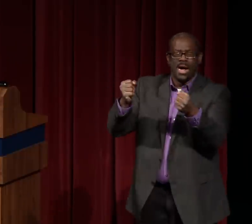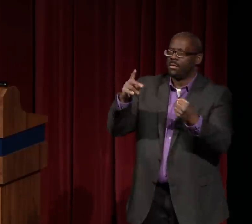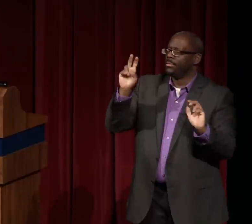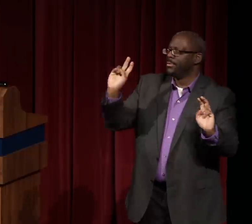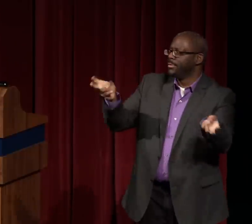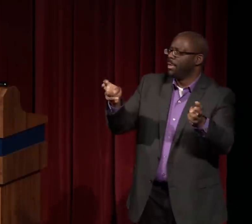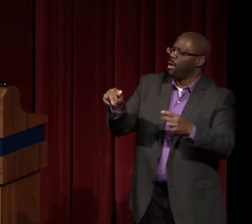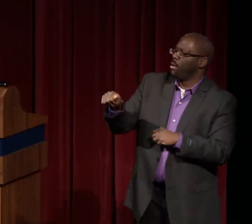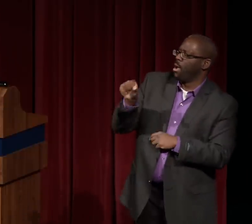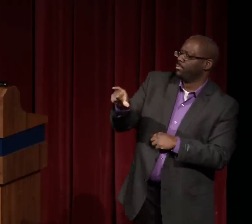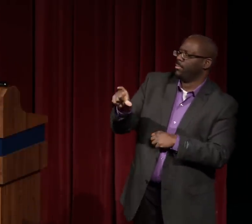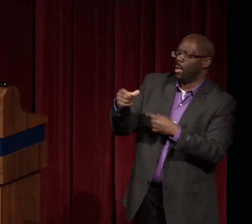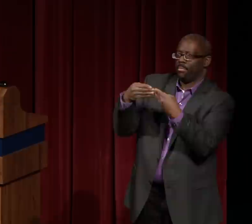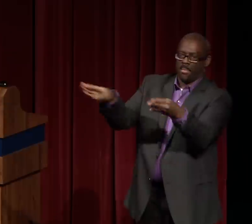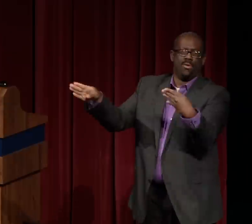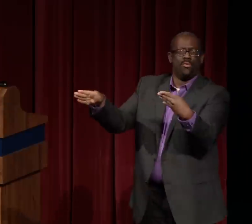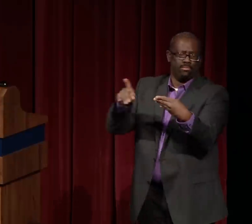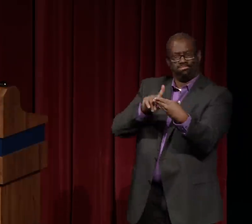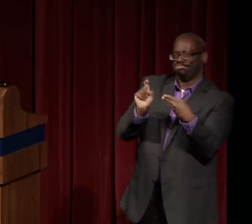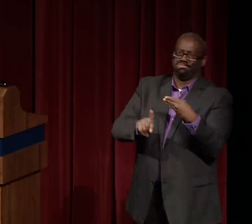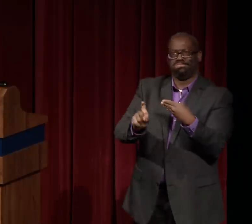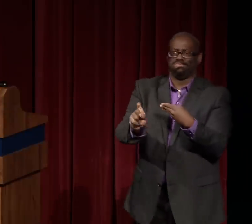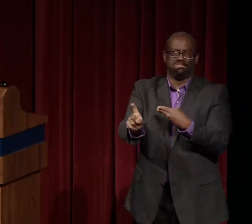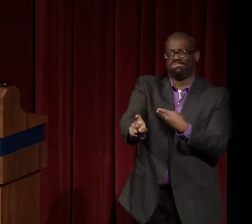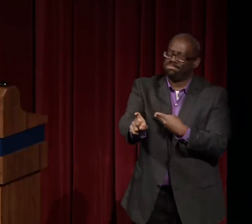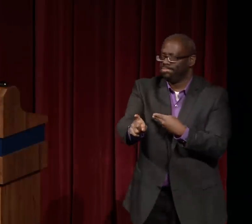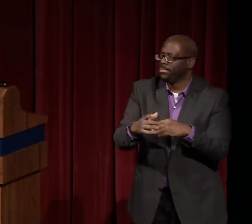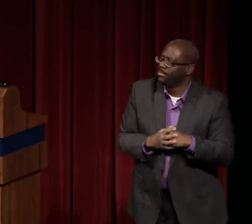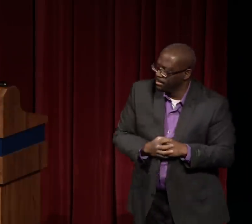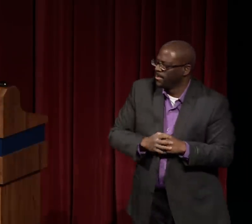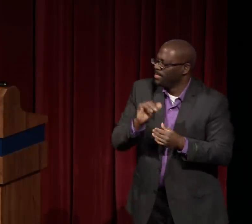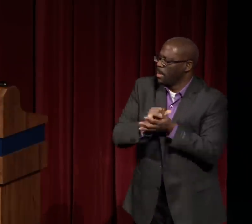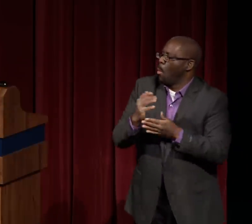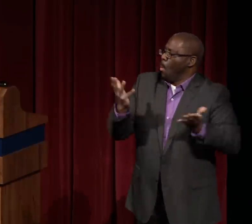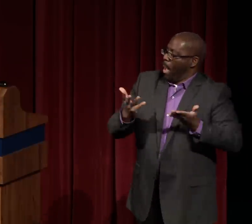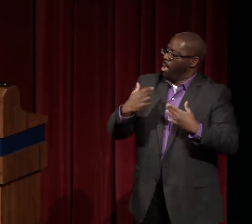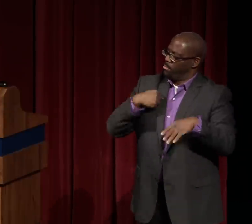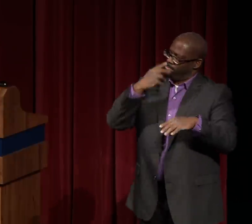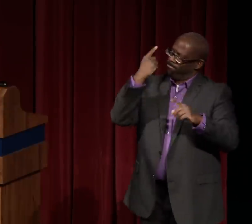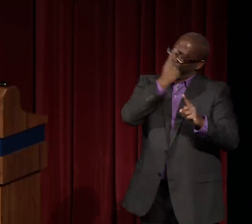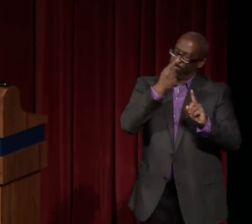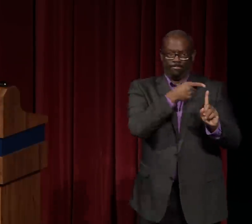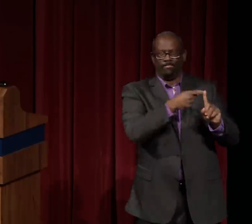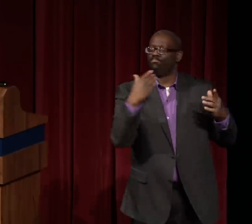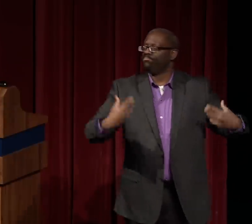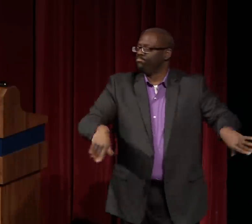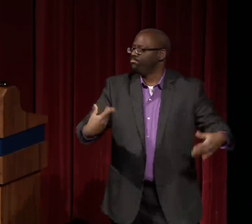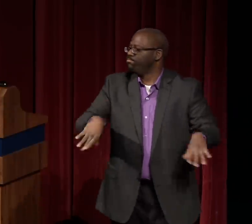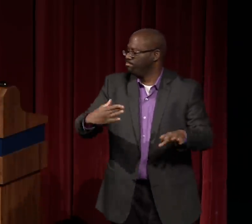Therefore, she also broke that proverbial glass ceiling and was able to make those pioneering moves